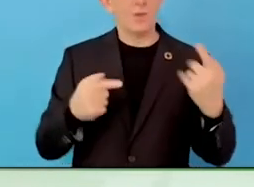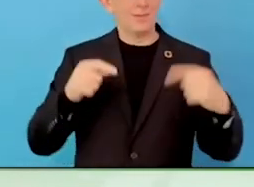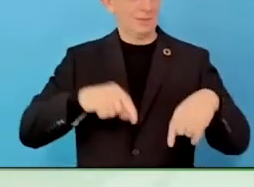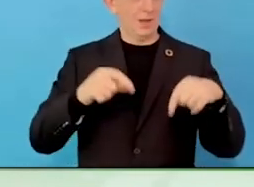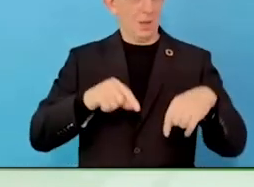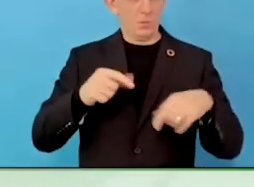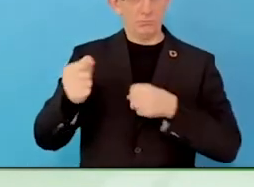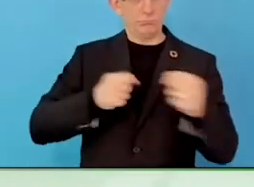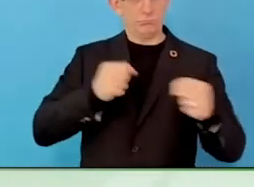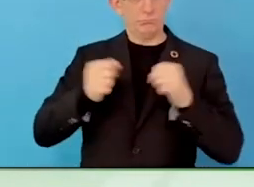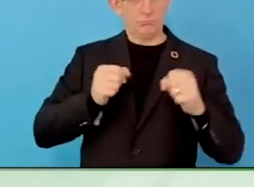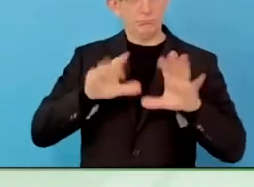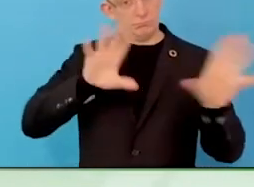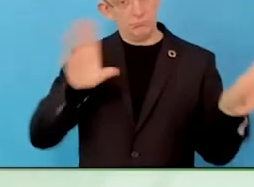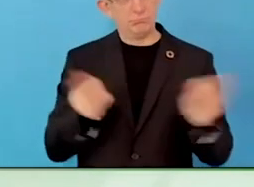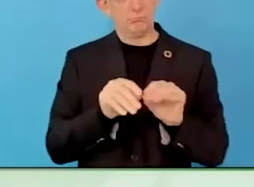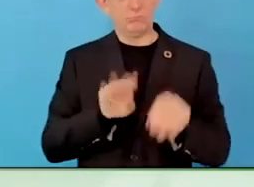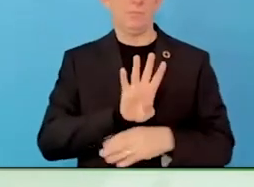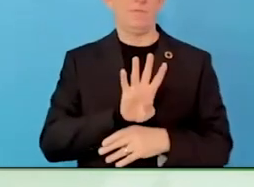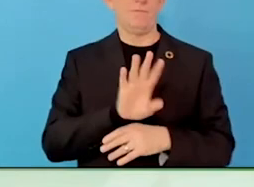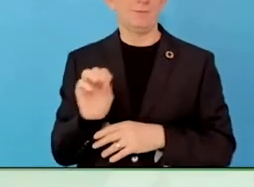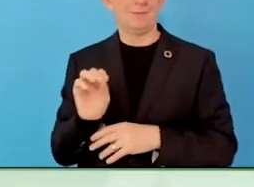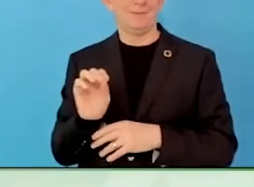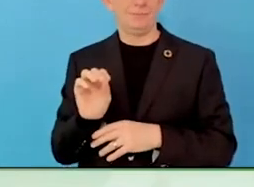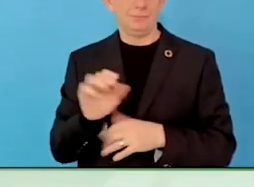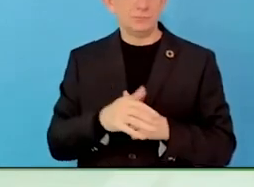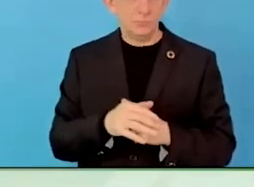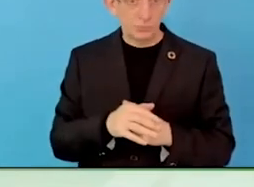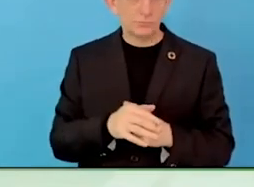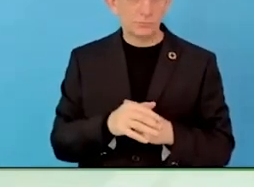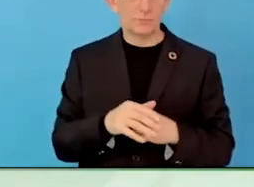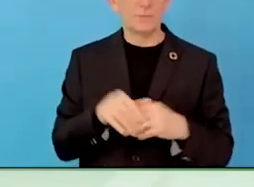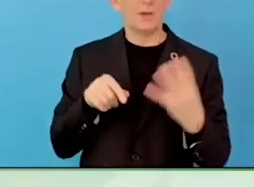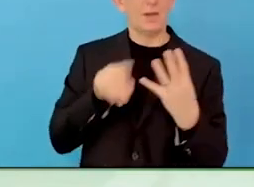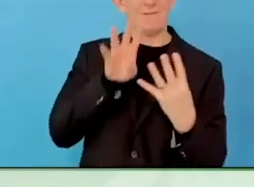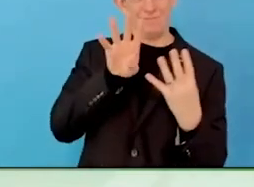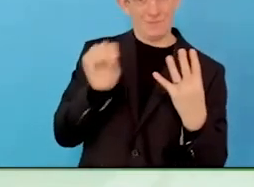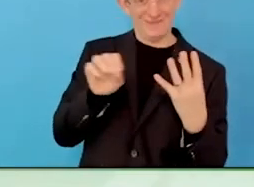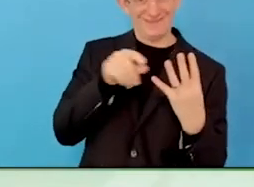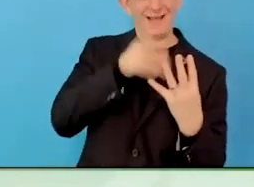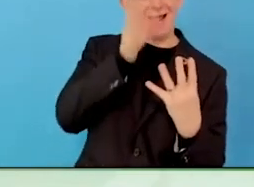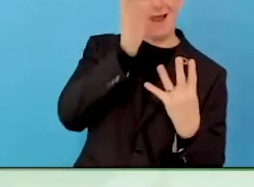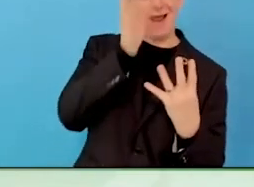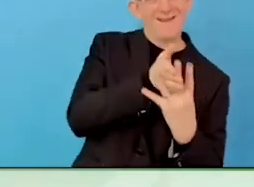Having watched you, social enterprise, you work hard on both